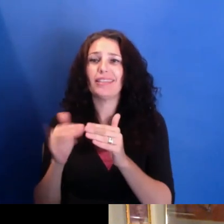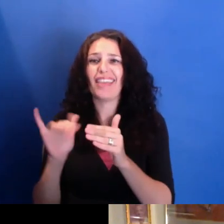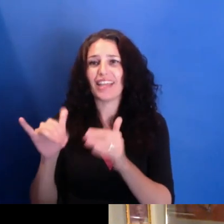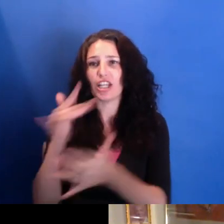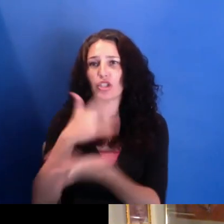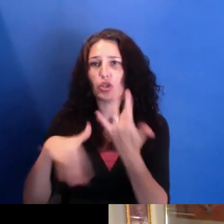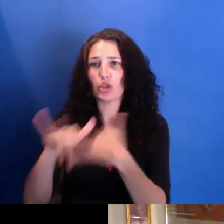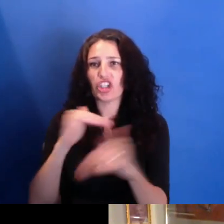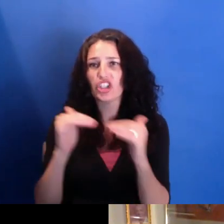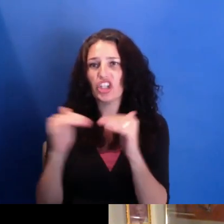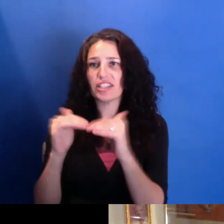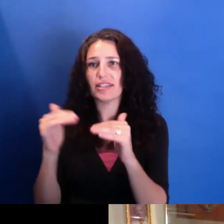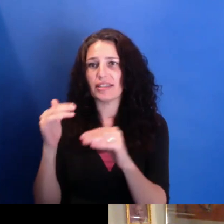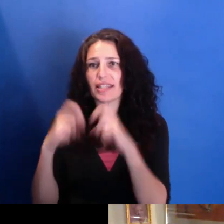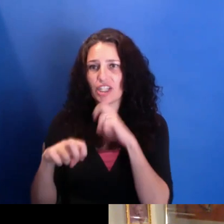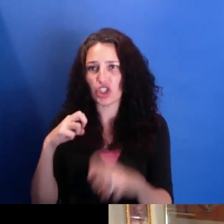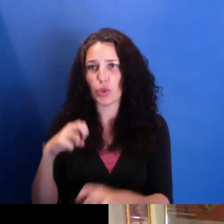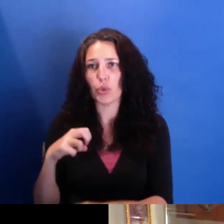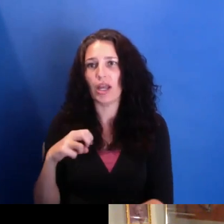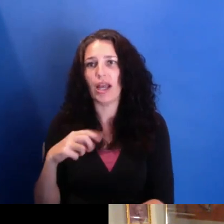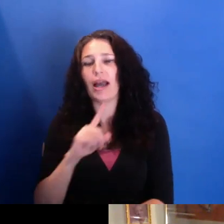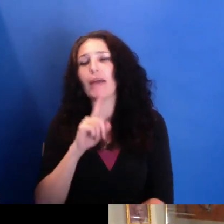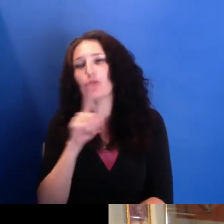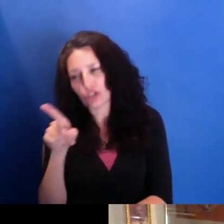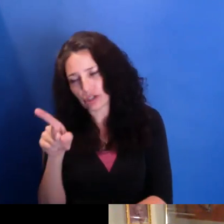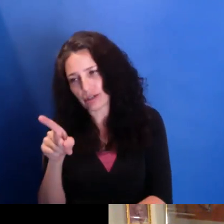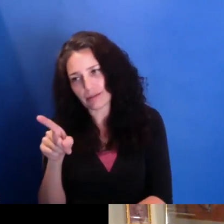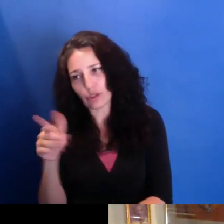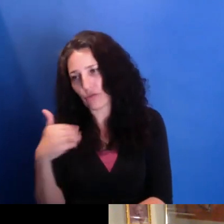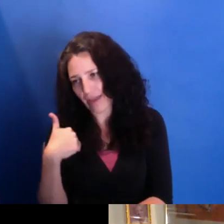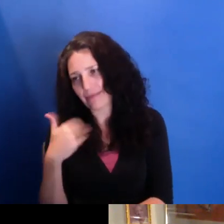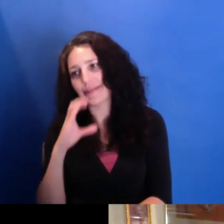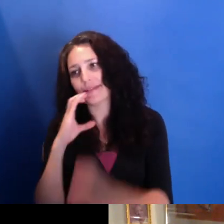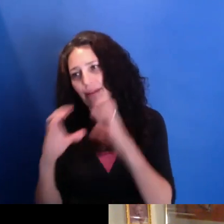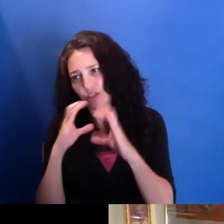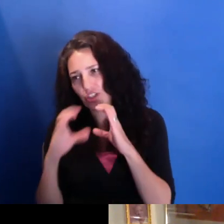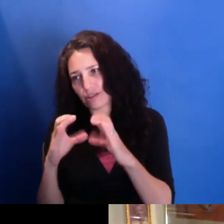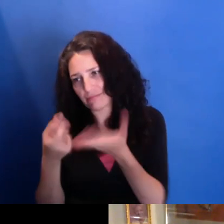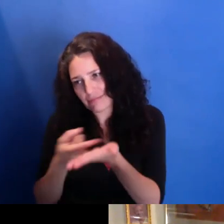And I feel like-- and I'm sure you've had these discussions before. But especially coming off of--